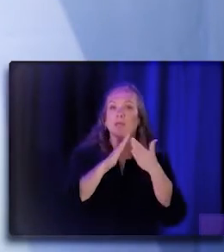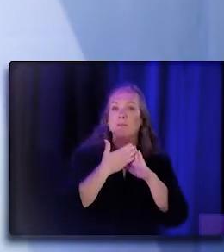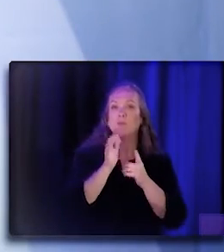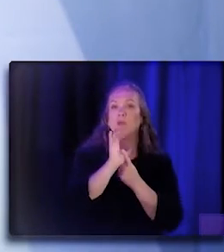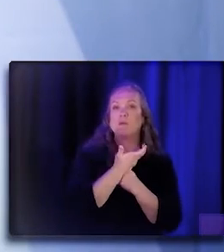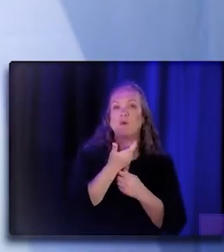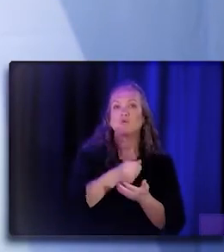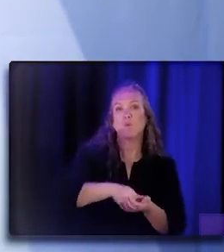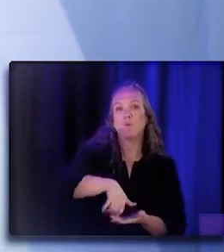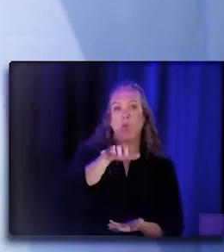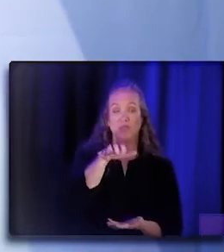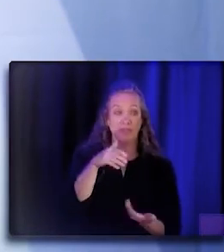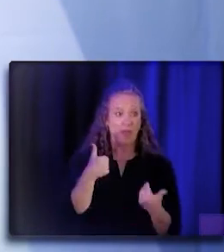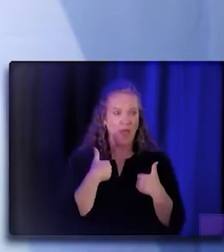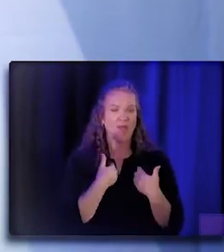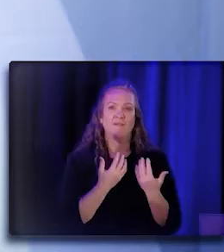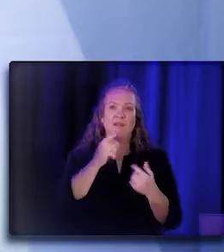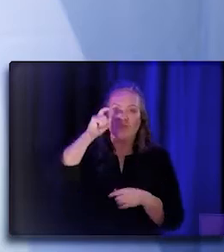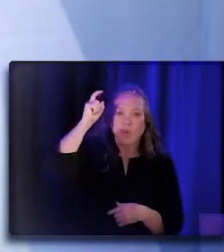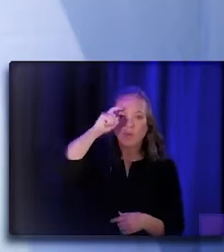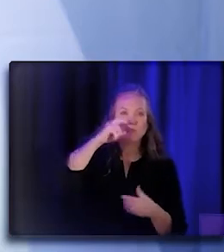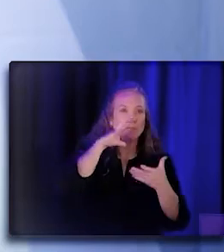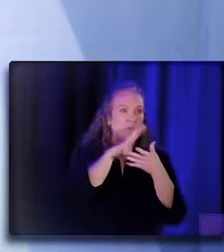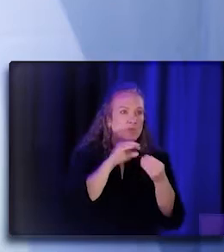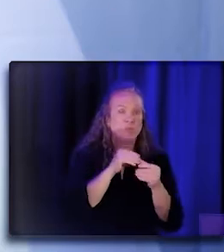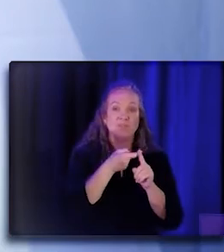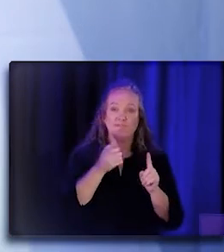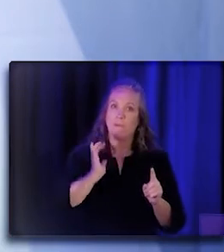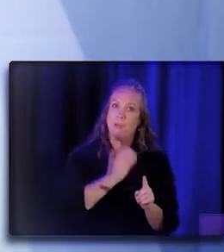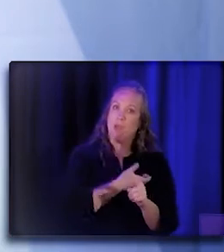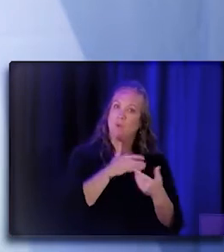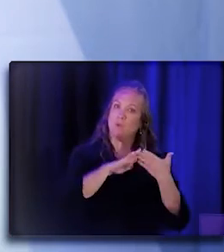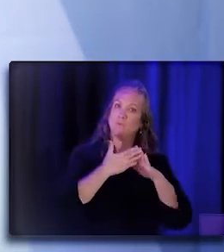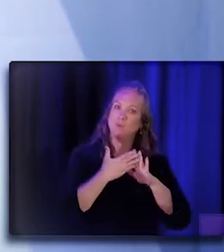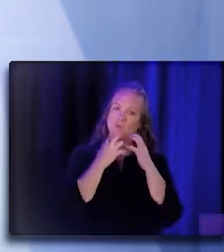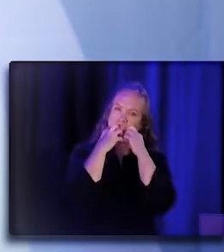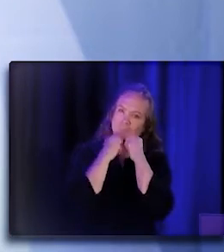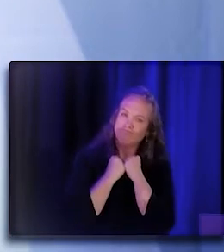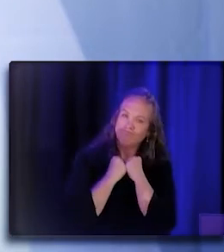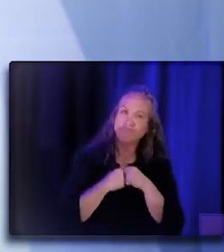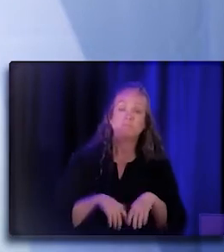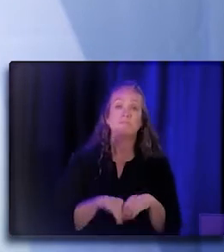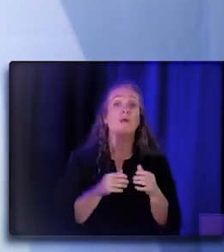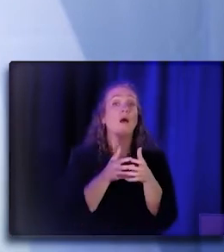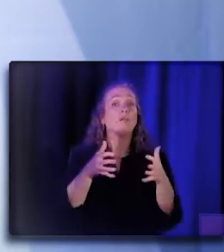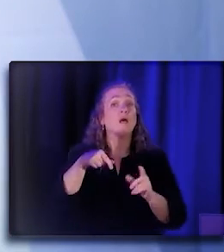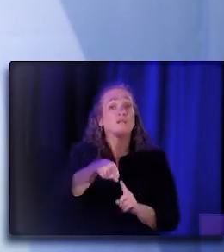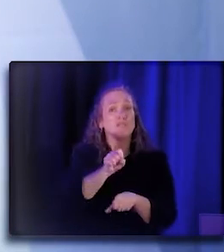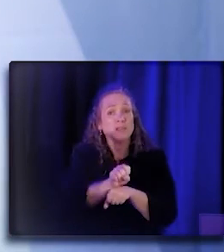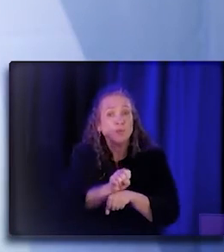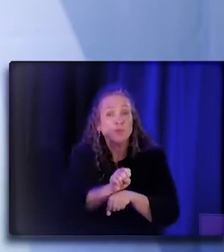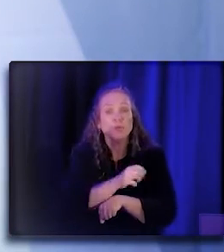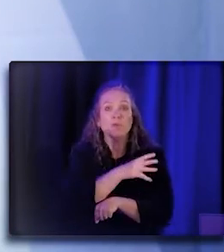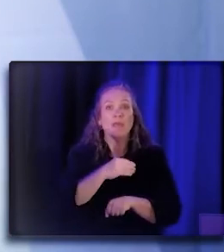the stories that we have from our communities. And so a lot of, you know, this work and my mission to promote it all